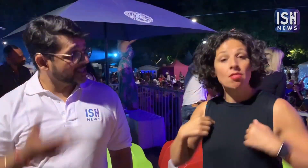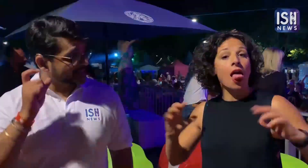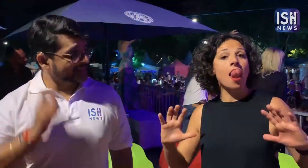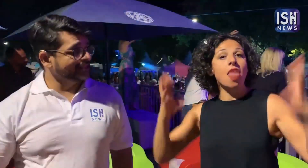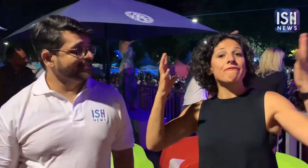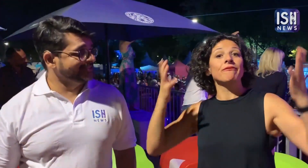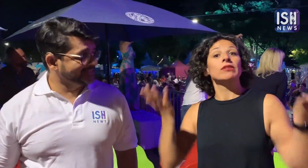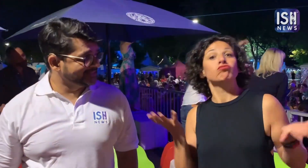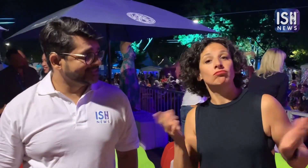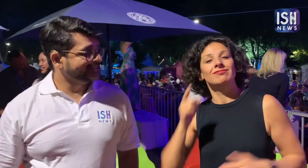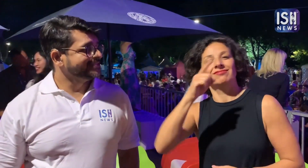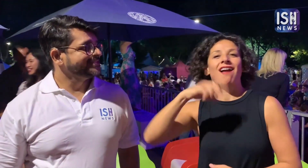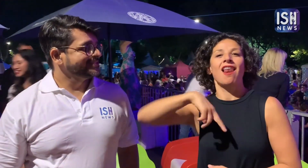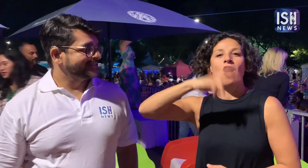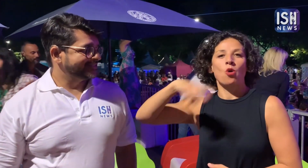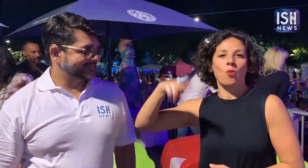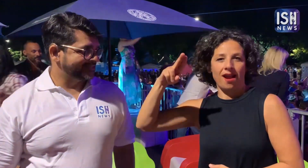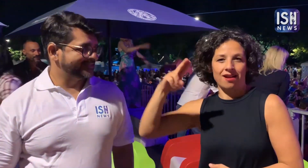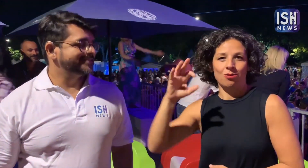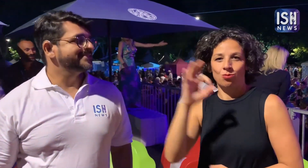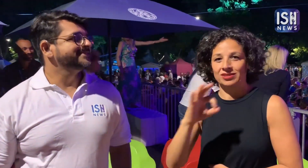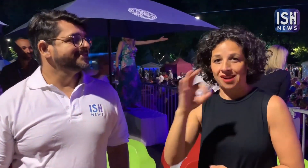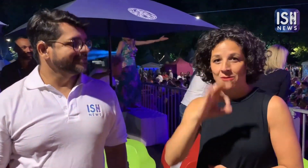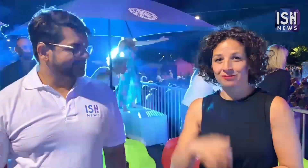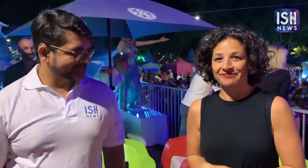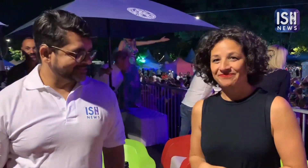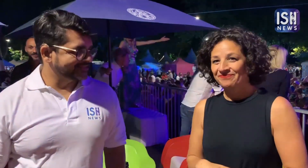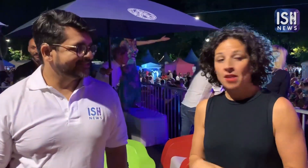I live in Oslo, Norway.